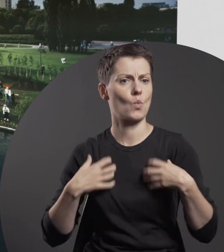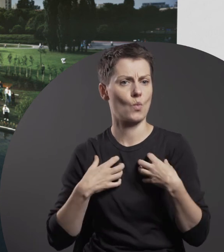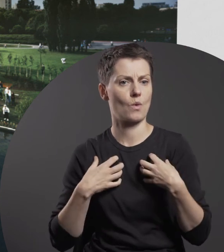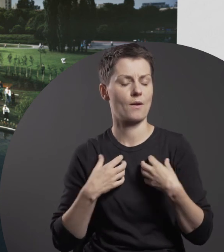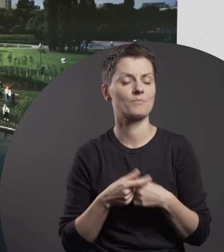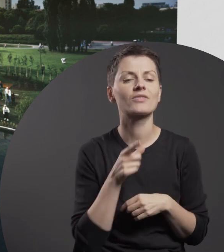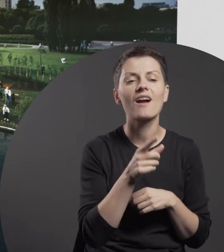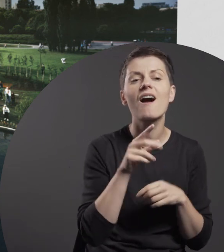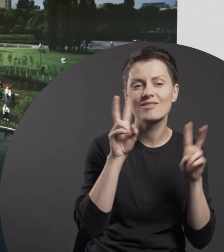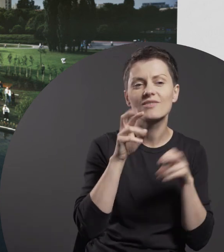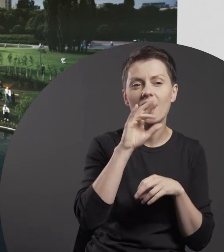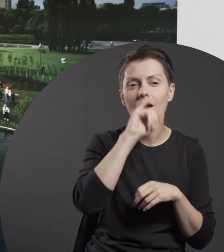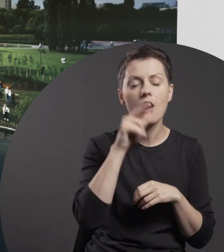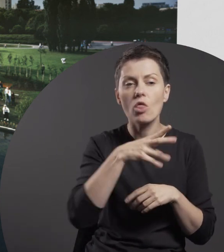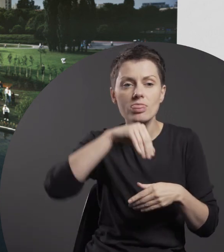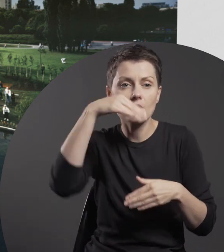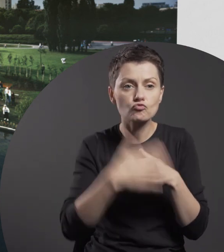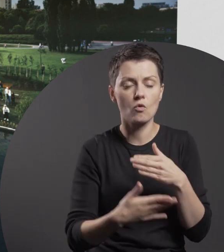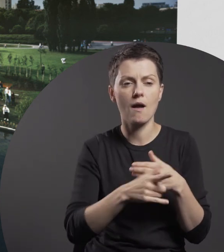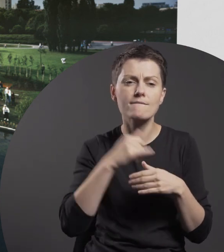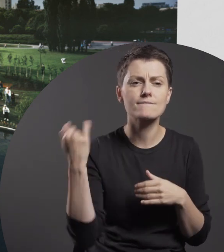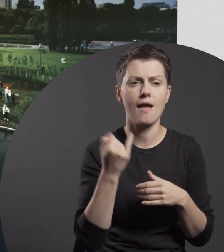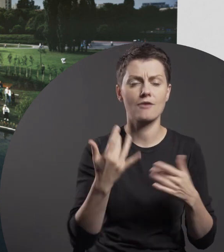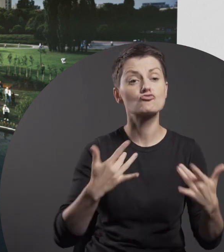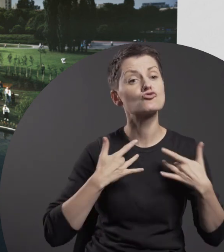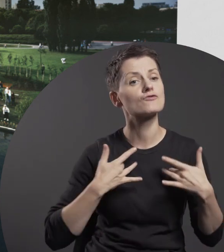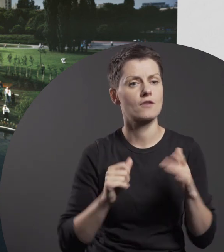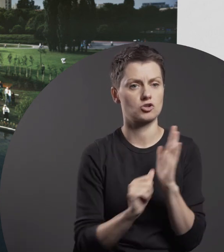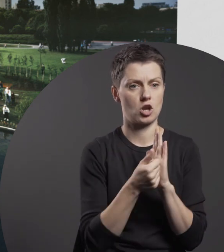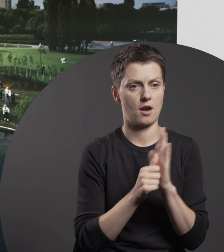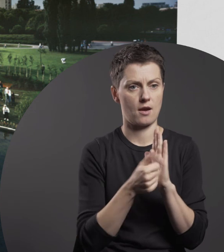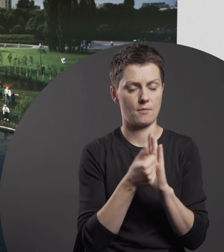“The Garden of Paradise” is an infinite, perennial, evergreen sculpture